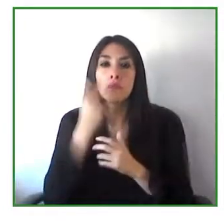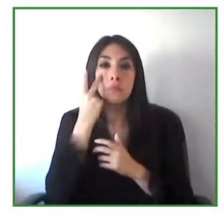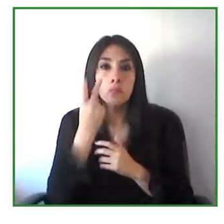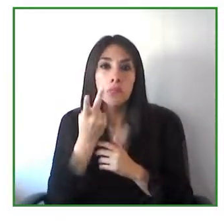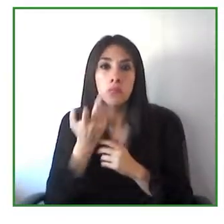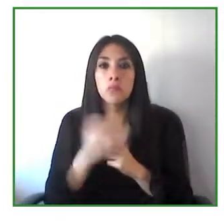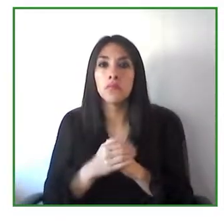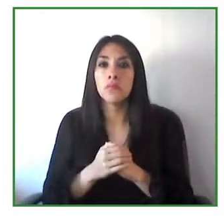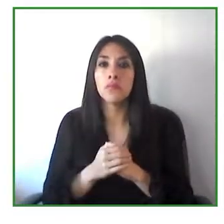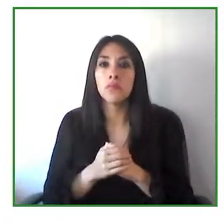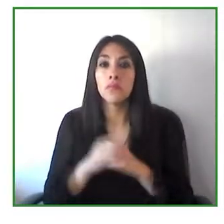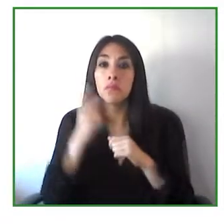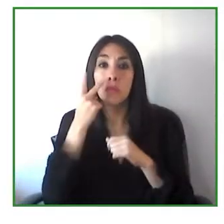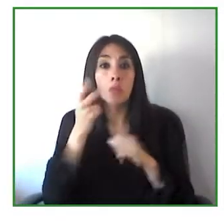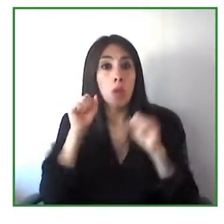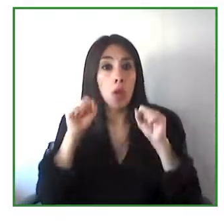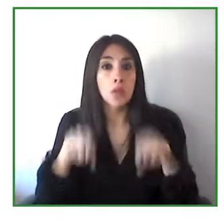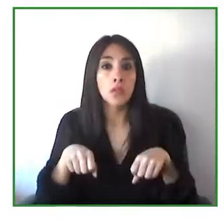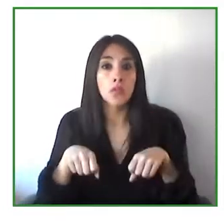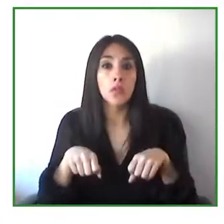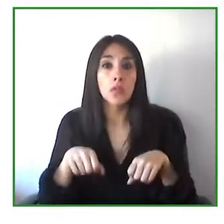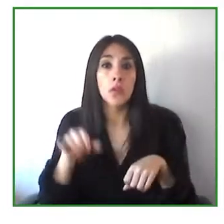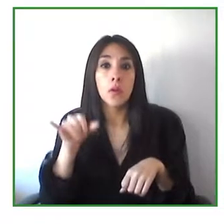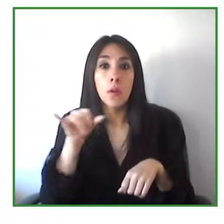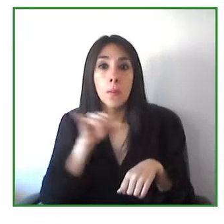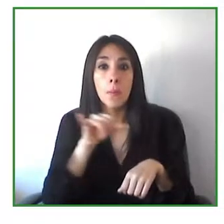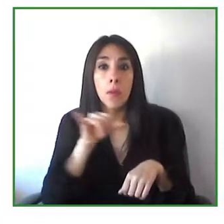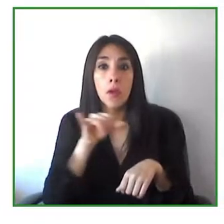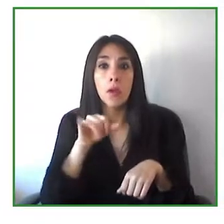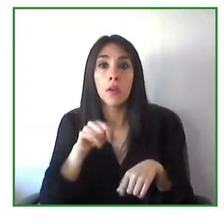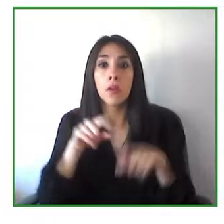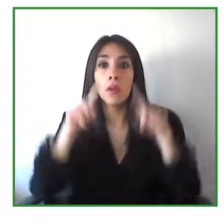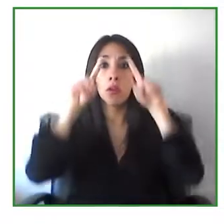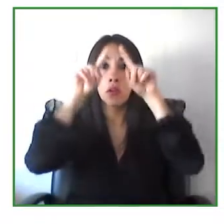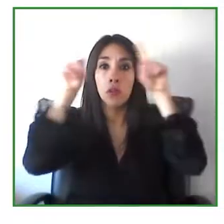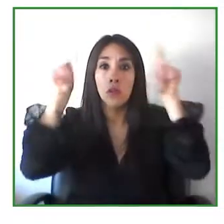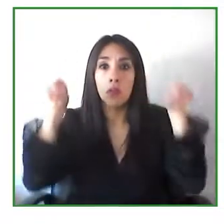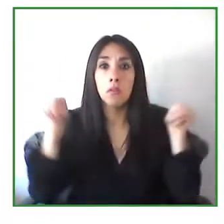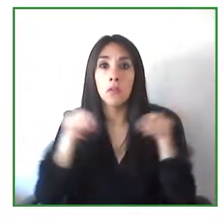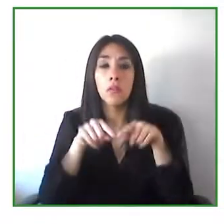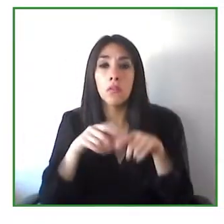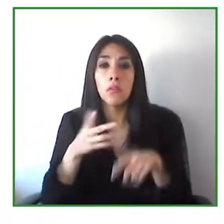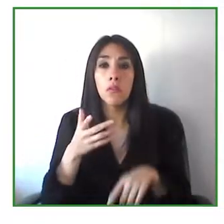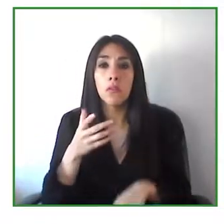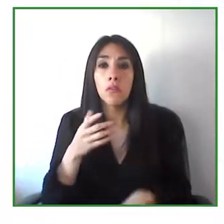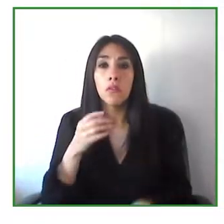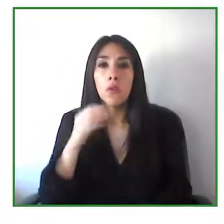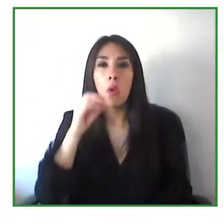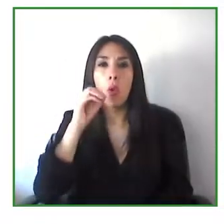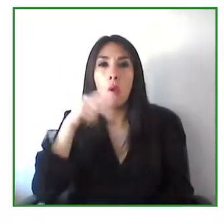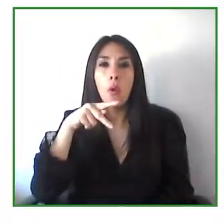by those tools then you can't use it and that affects a very large proportion